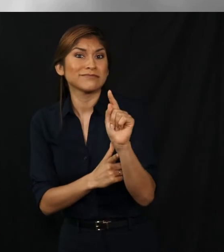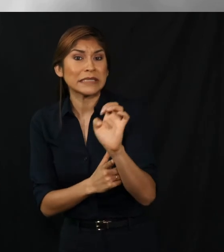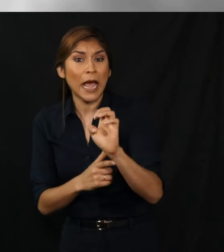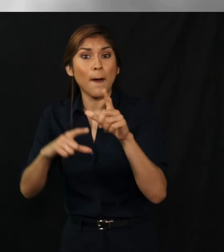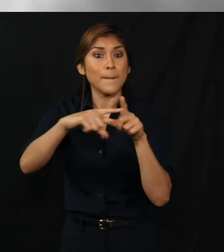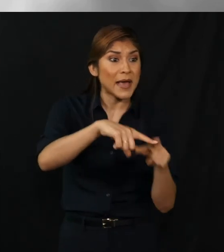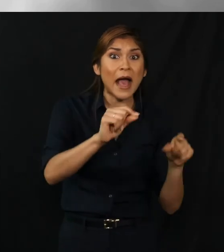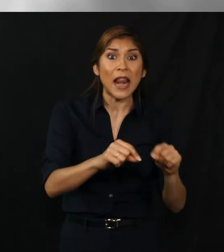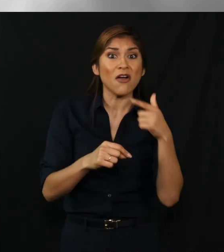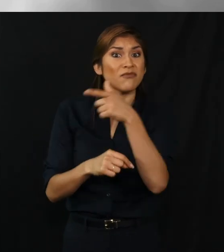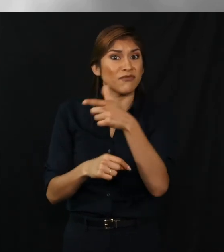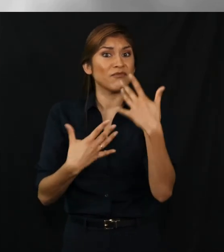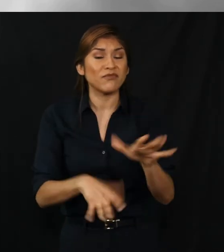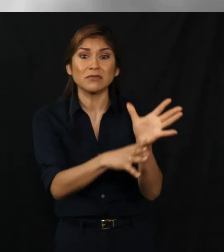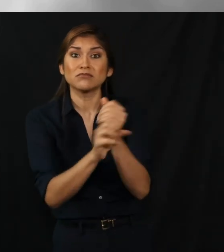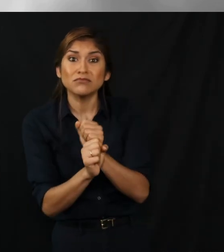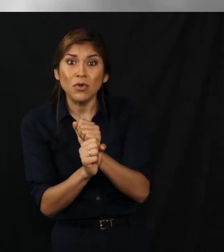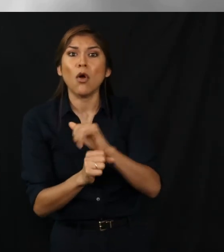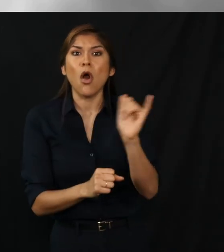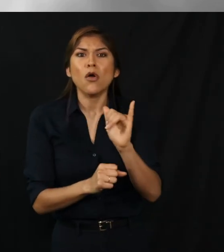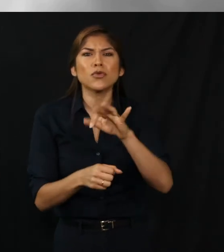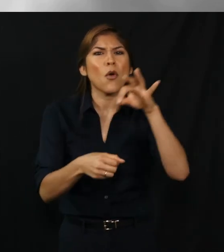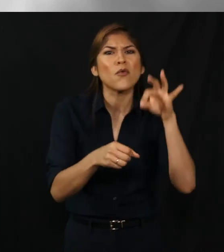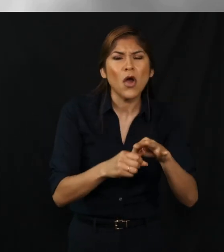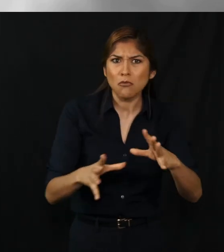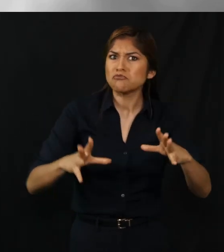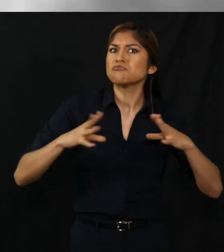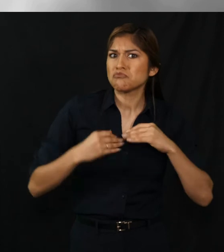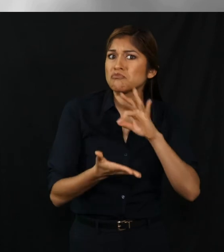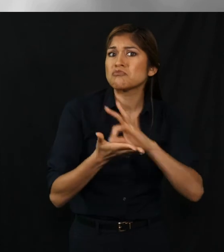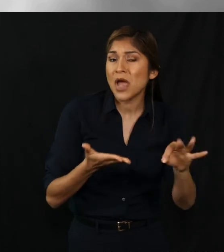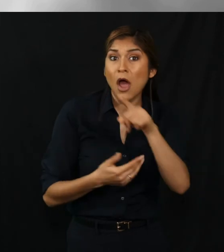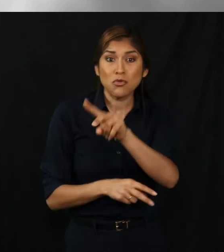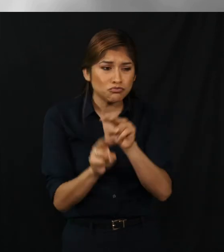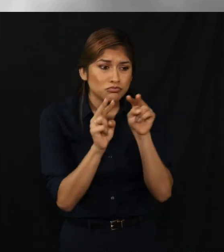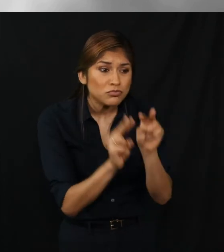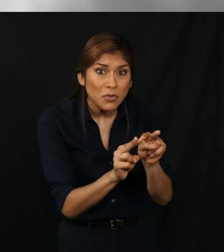This will show you the date your ballot was received and your vote was counted.